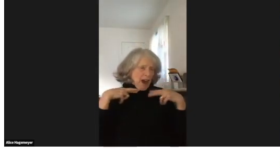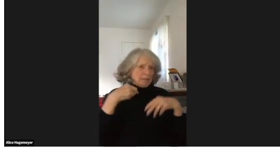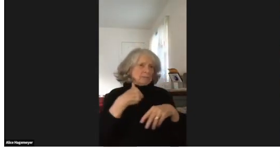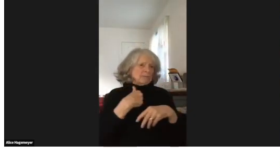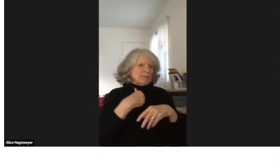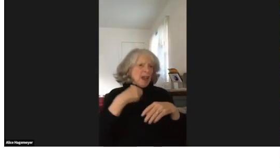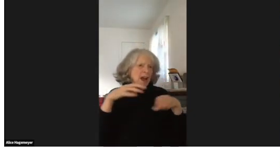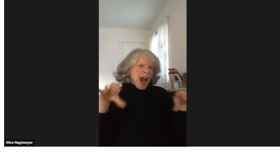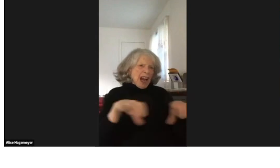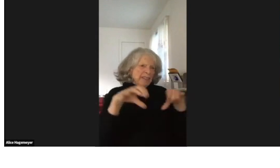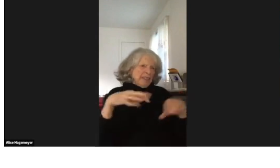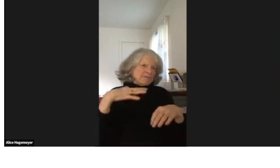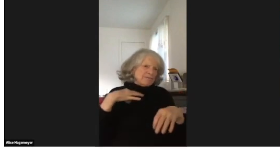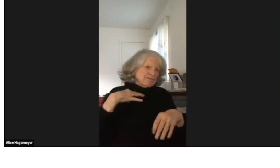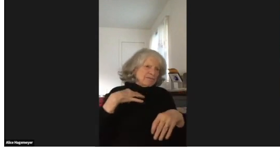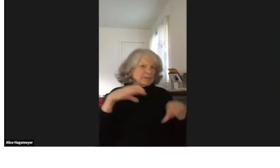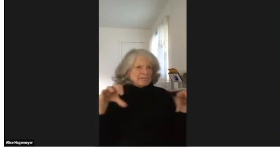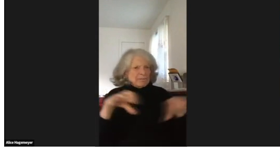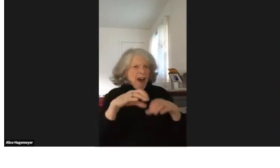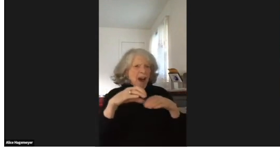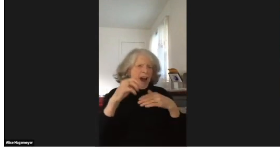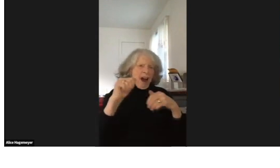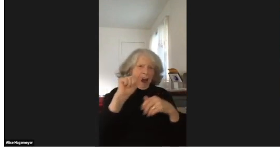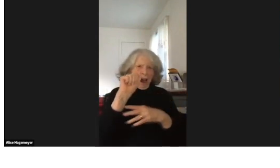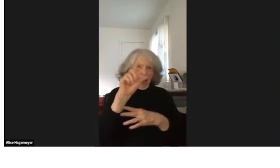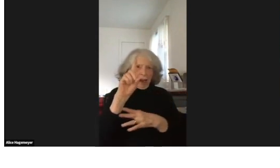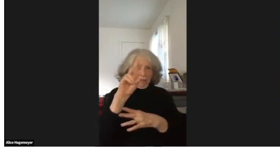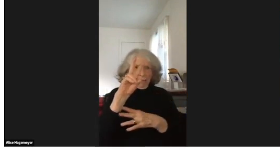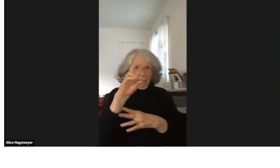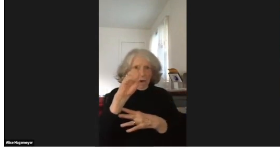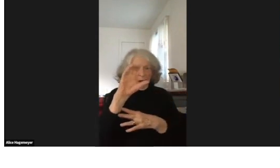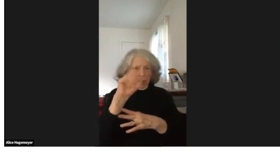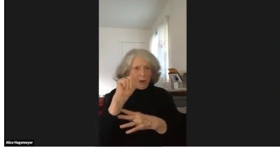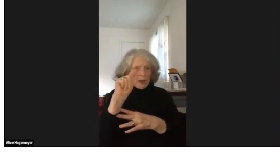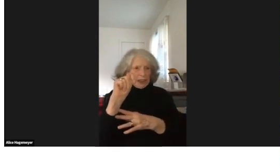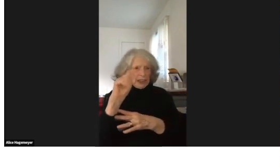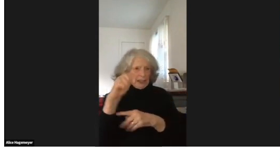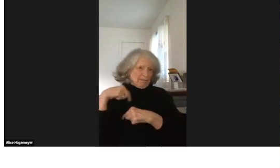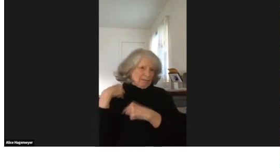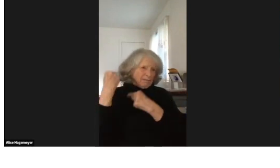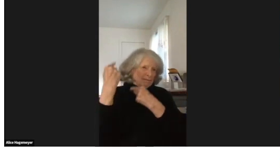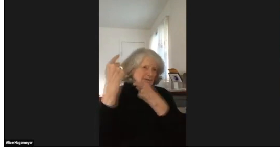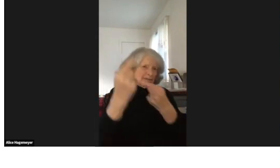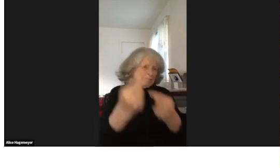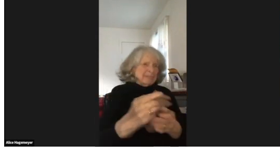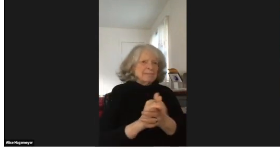So, I've been retired for about 30 years. I do a lot of volunteer work, I'm an advocate.